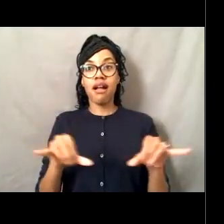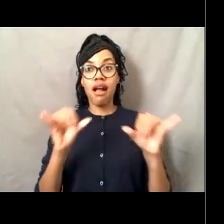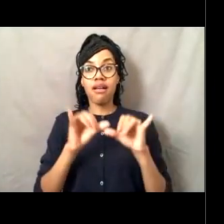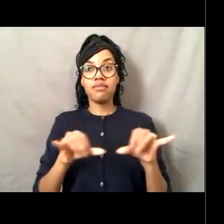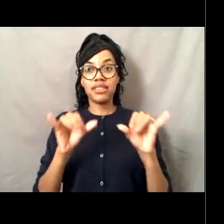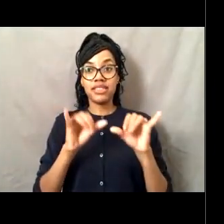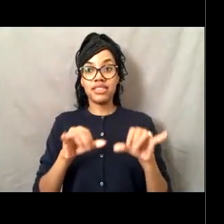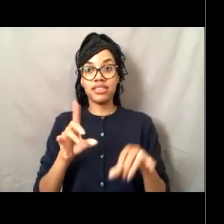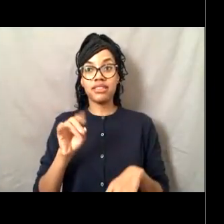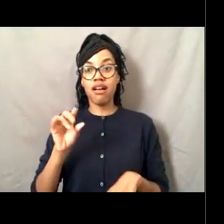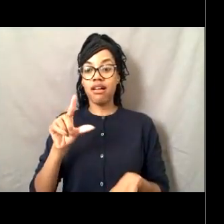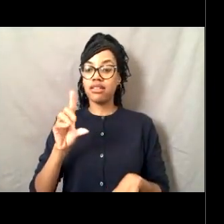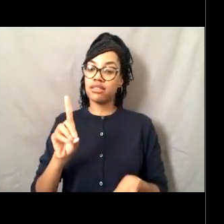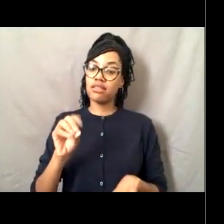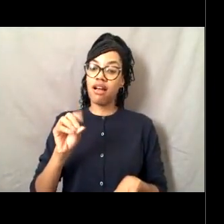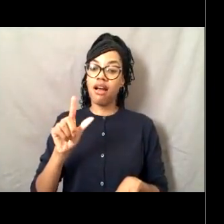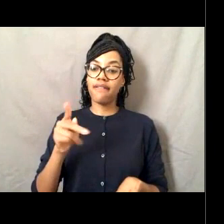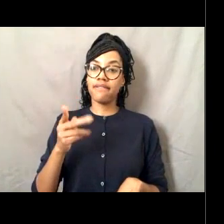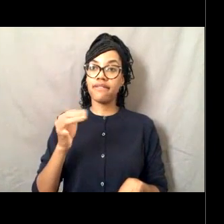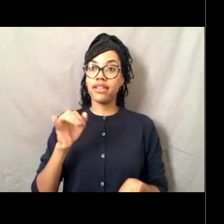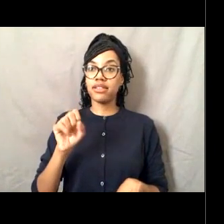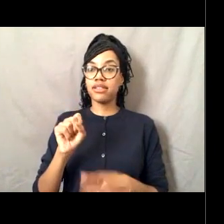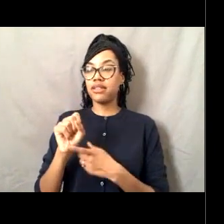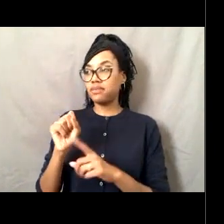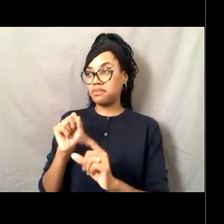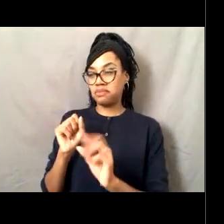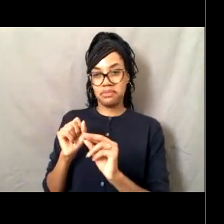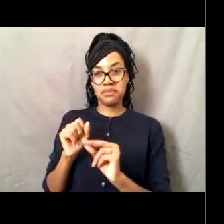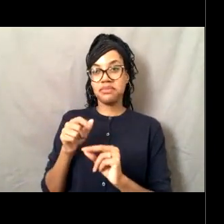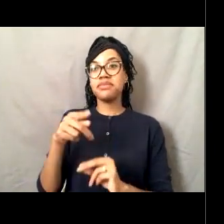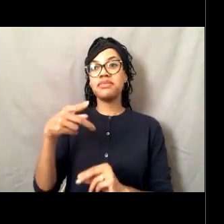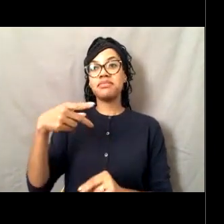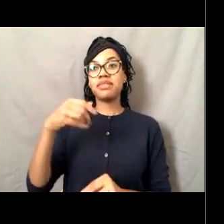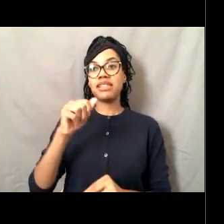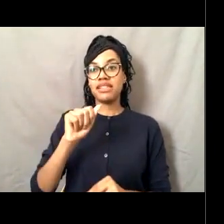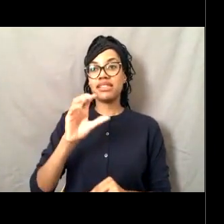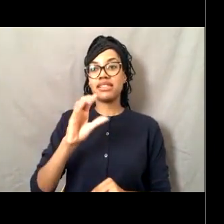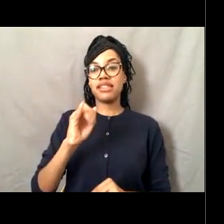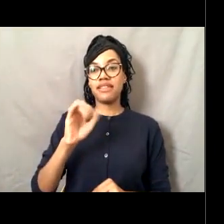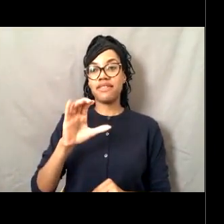Those are Pacific white-sided dolphins. And I believe that picture was taken